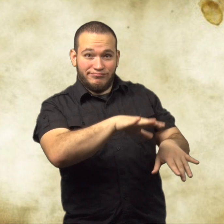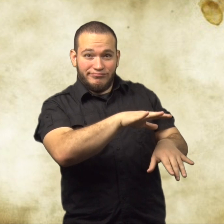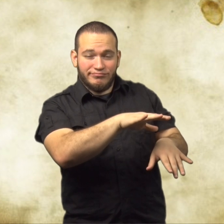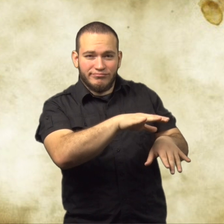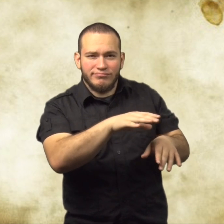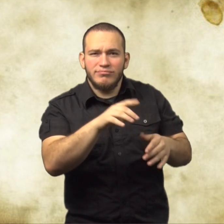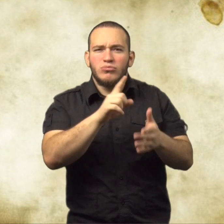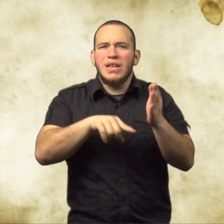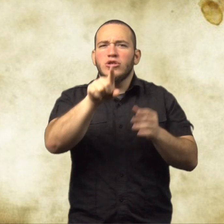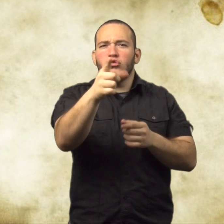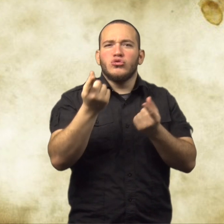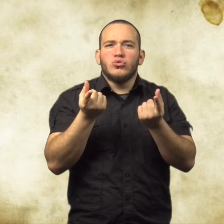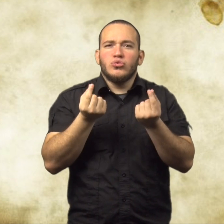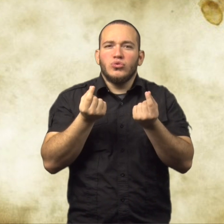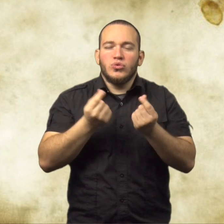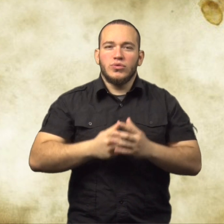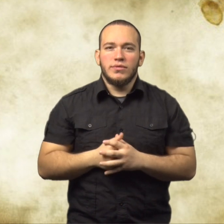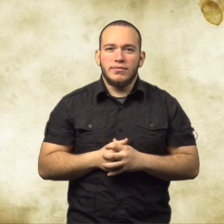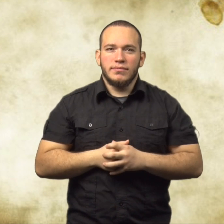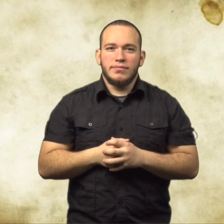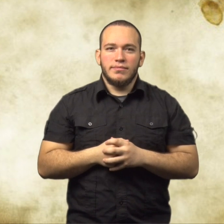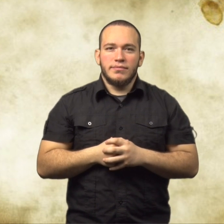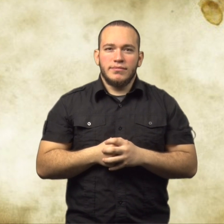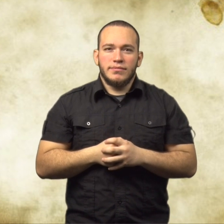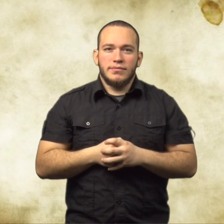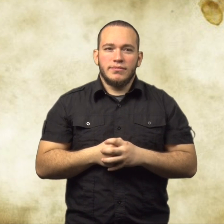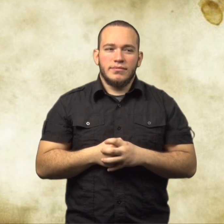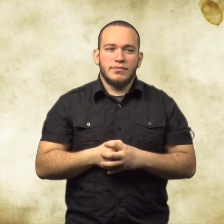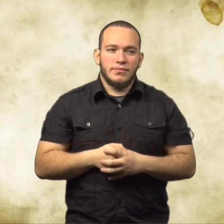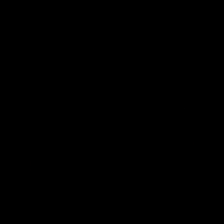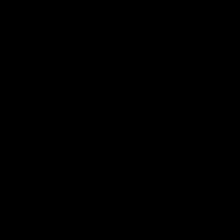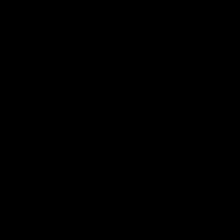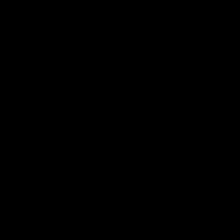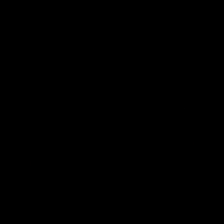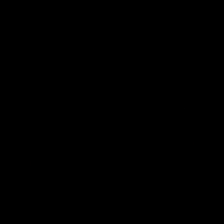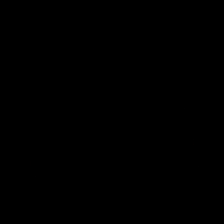Have you ever seen kids make fun of other kids? If so, what would you do?